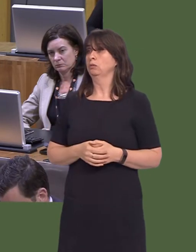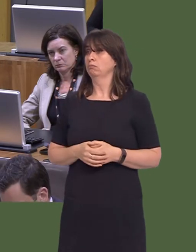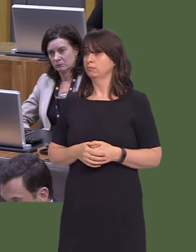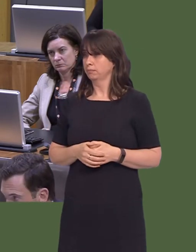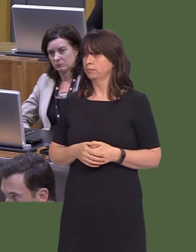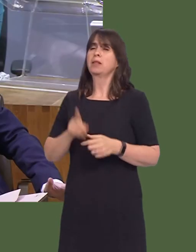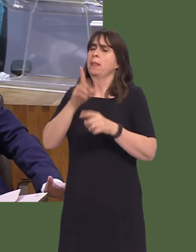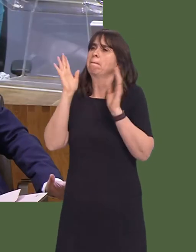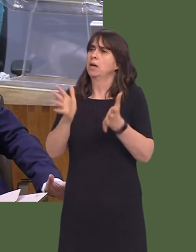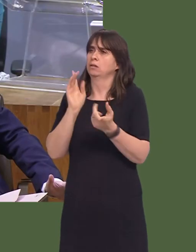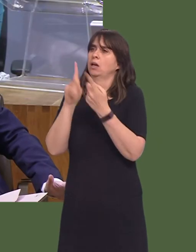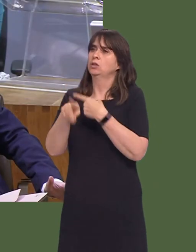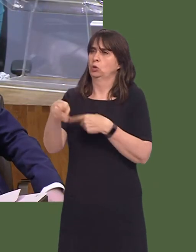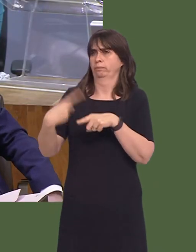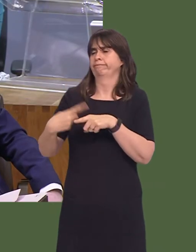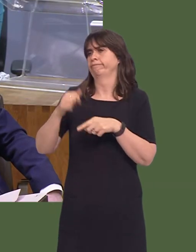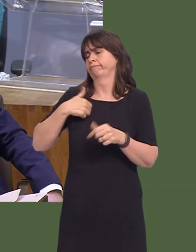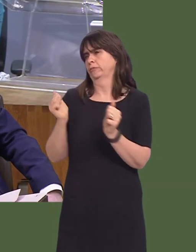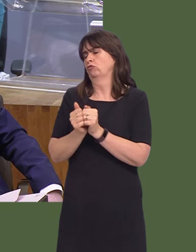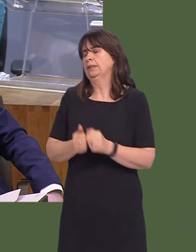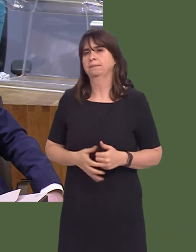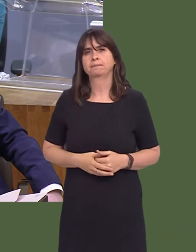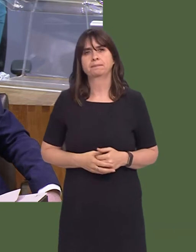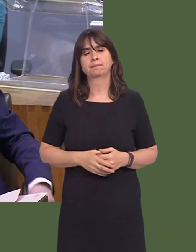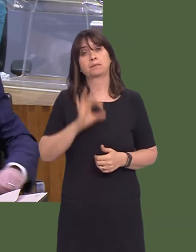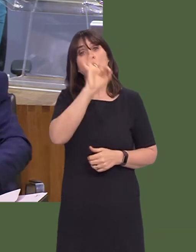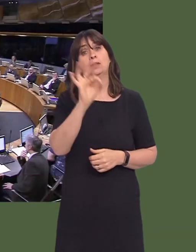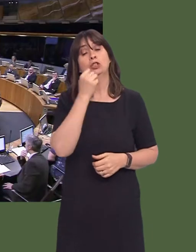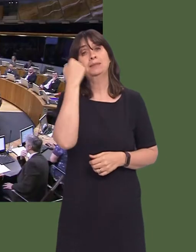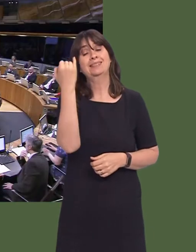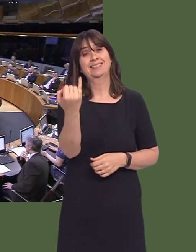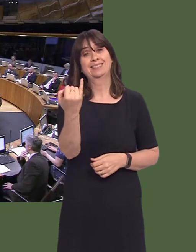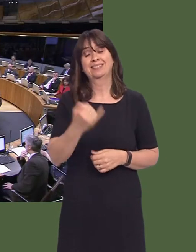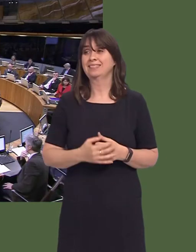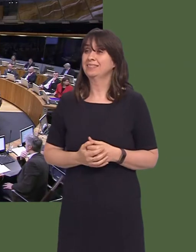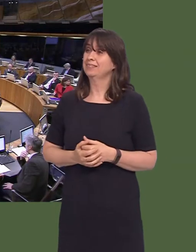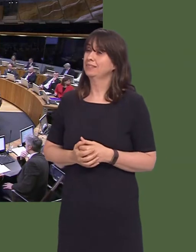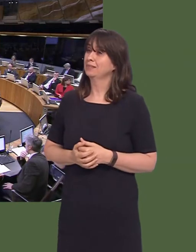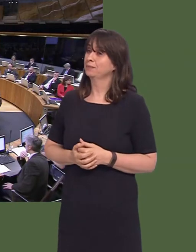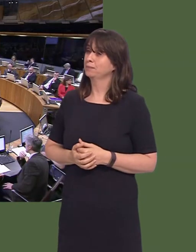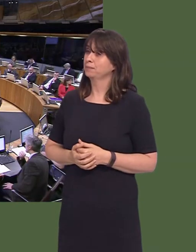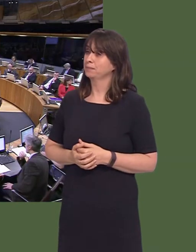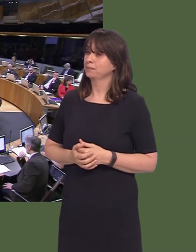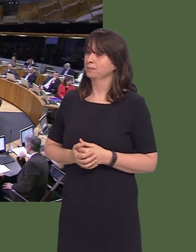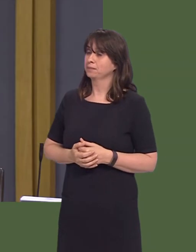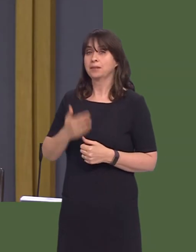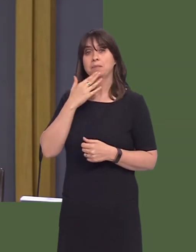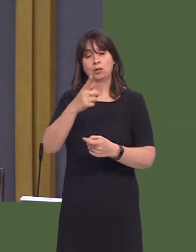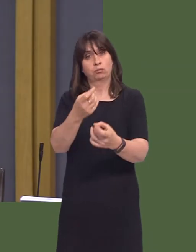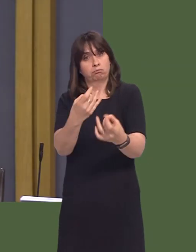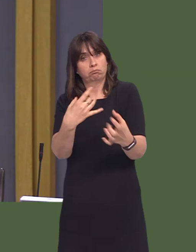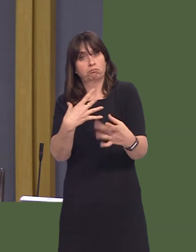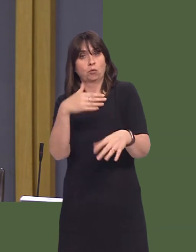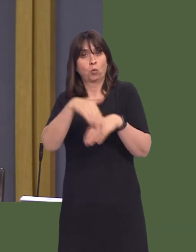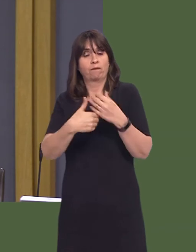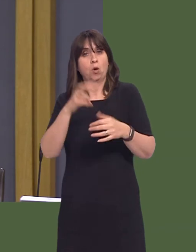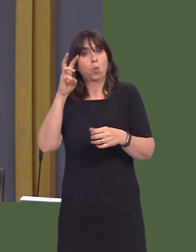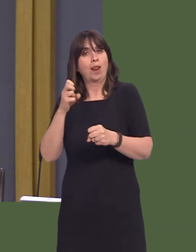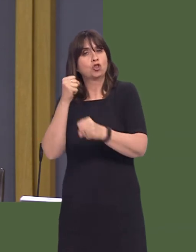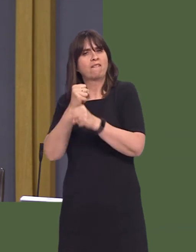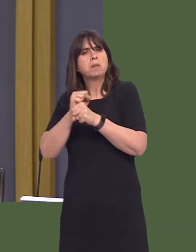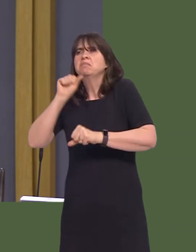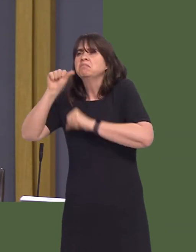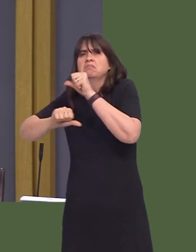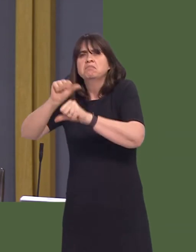answered it must be, I understand that. Si‚n Gwenllian AM: 6. A wnaiff y Prif Weinidog